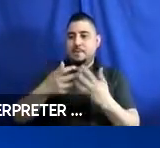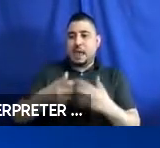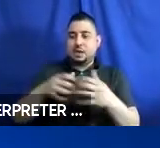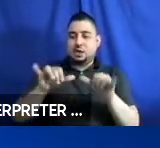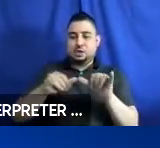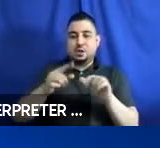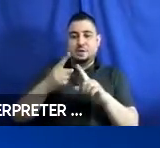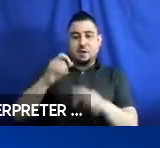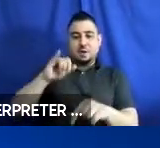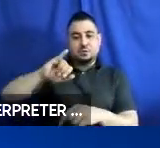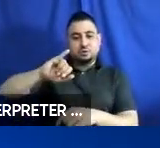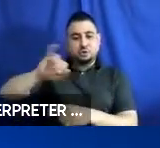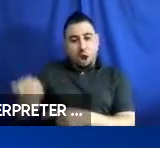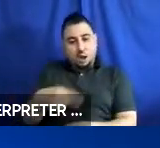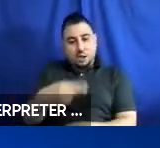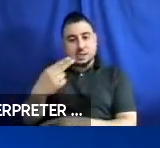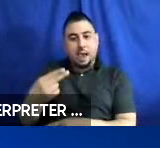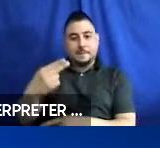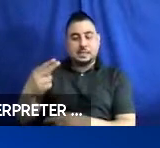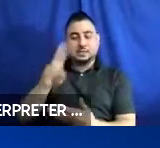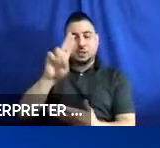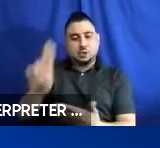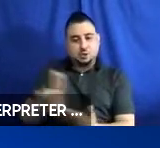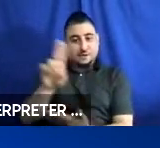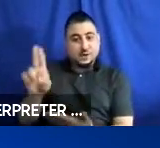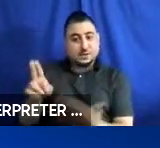Johns Hopkins University. So, take it away, Bryan.